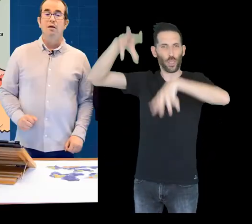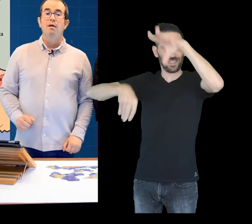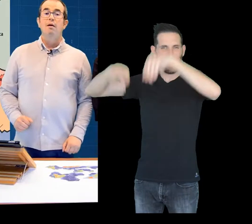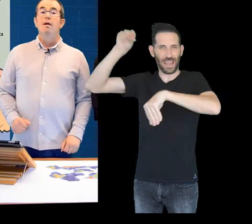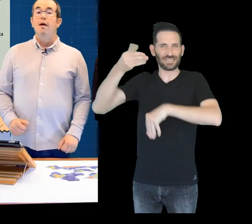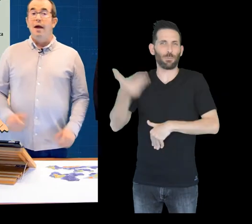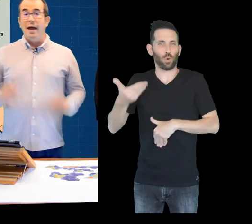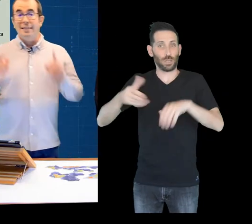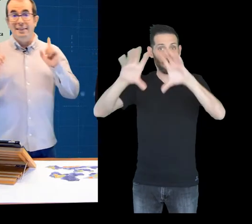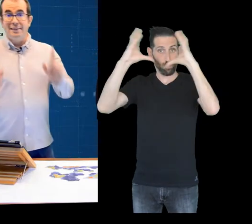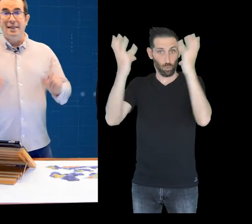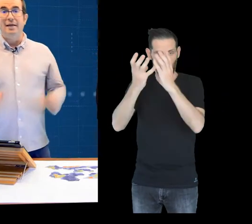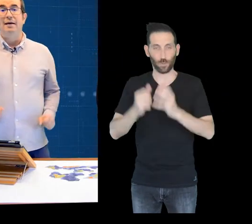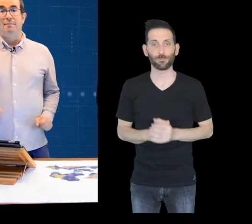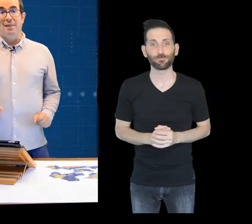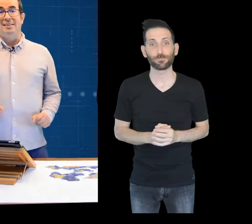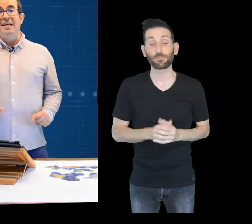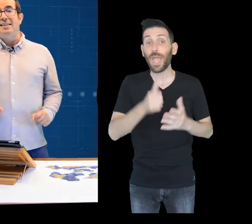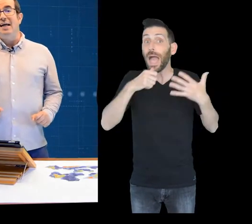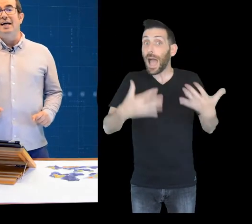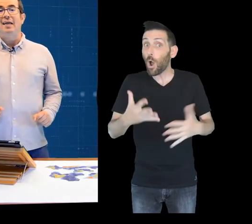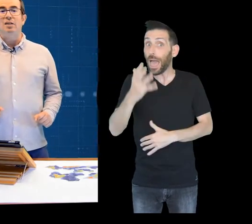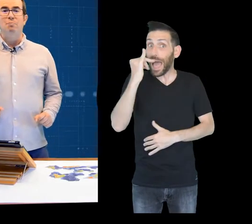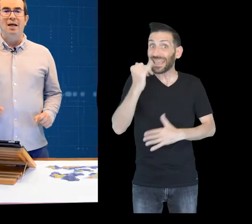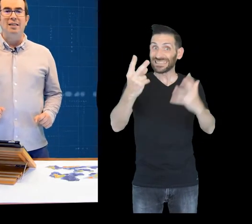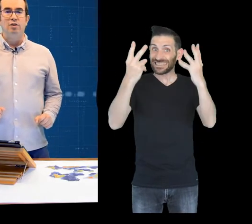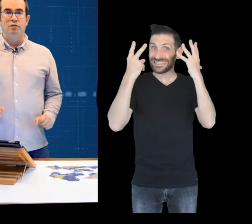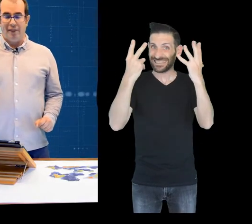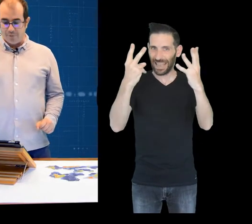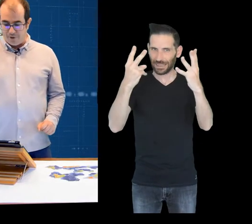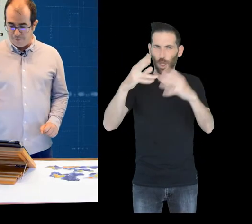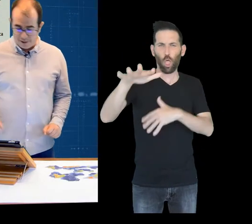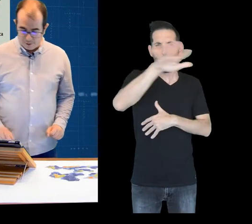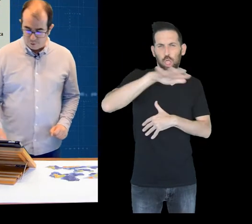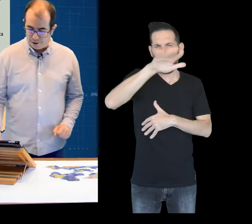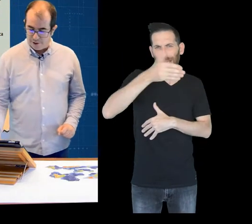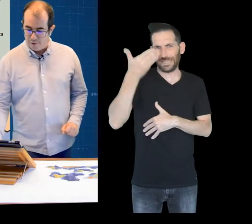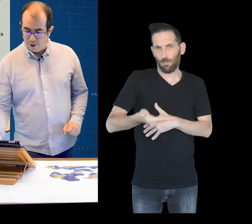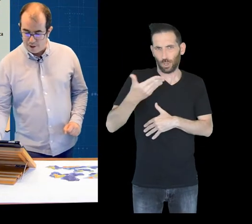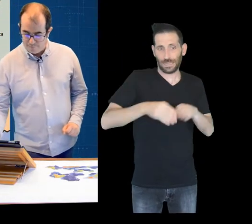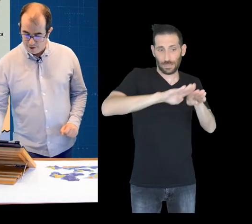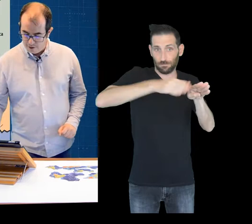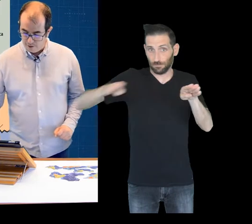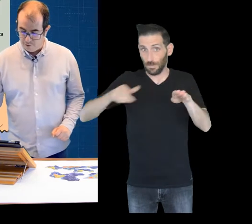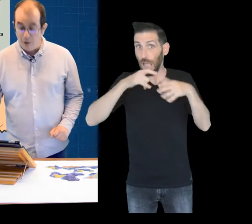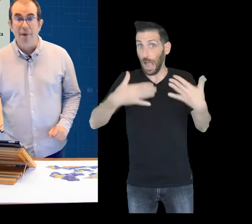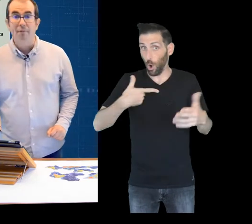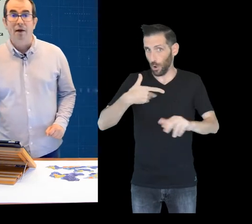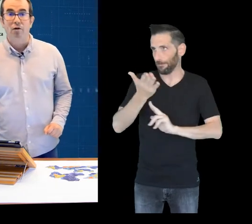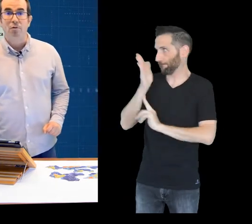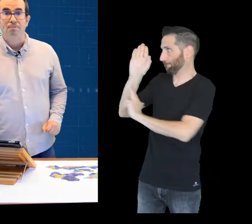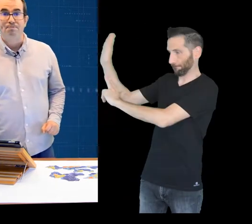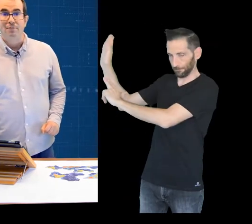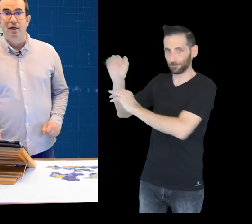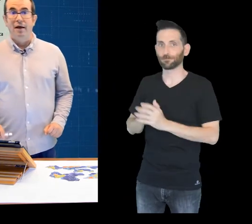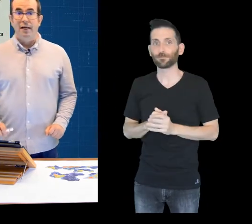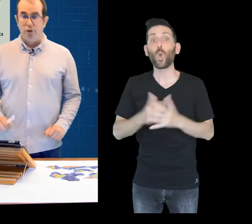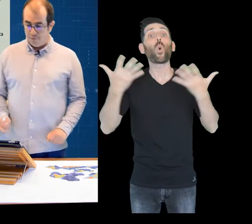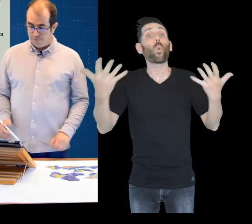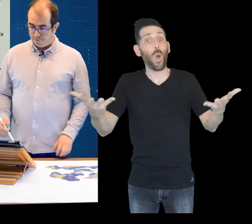There are seven major lithospheric plates that exit which I will show you here: